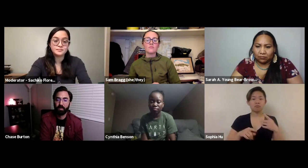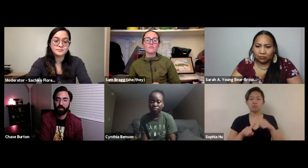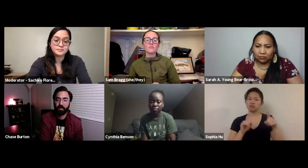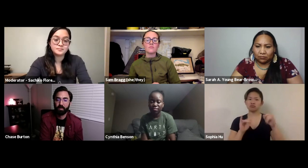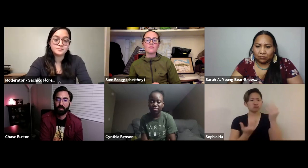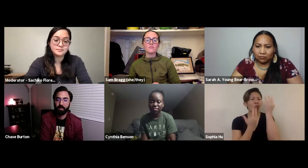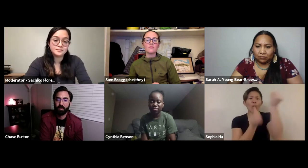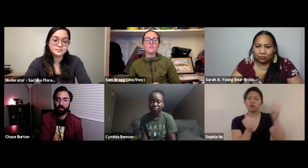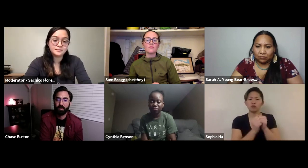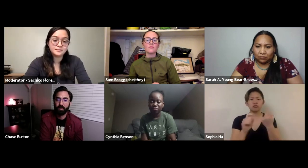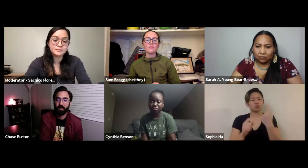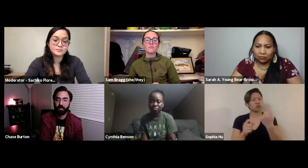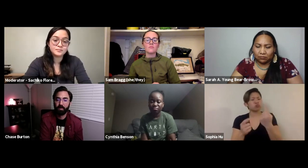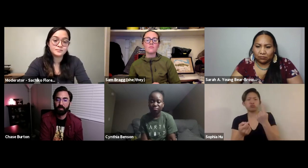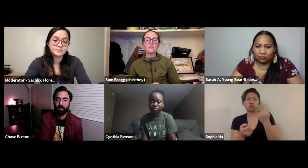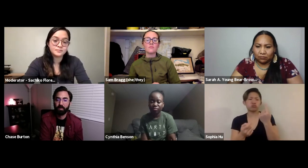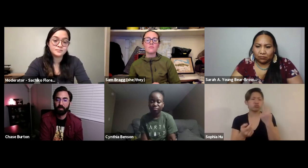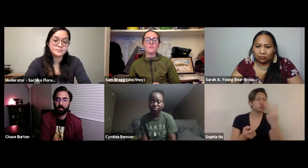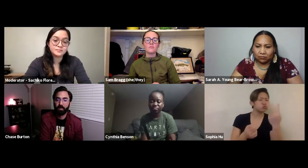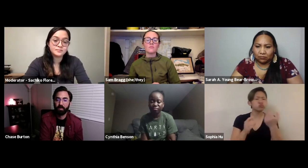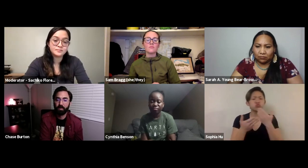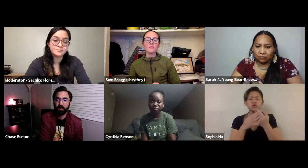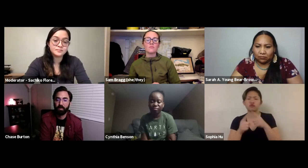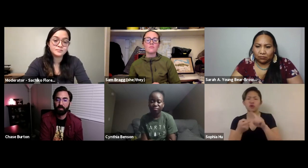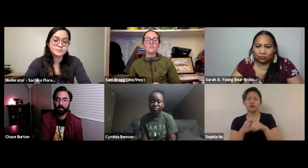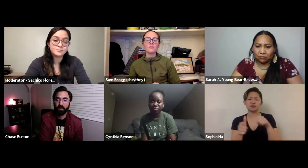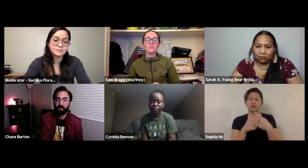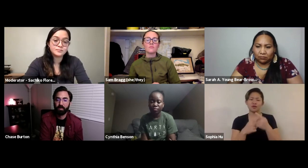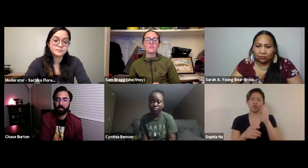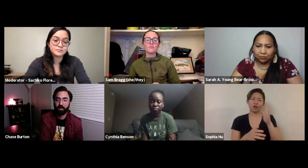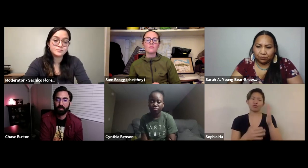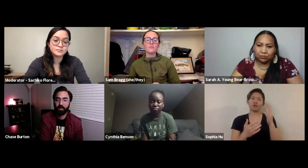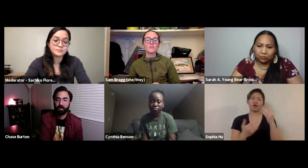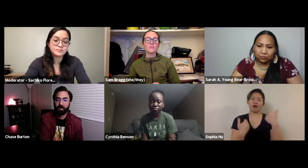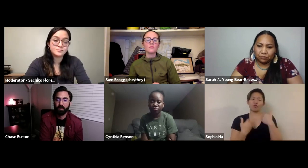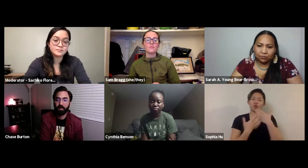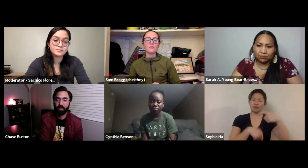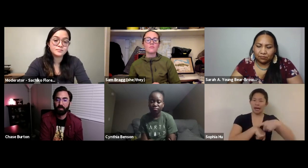for the environment or maybe you don't yet that's okay! Go with a couple good friends,